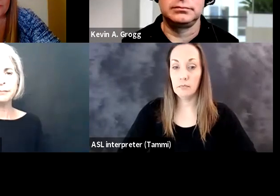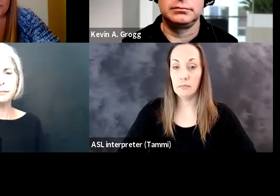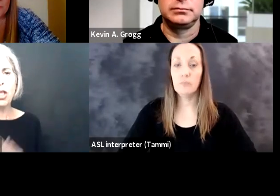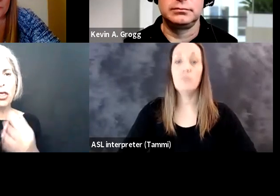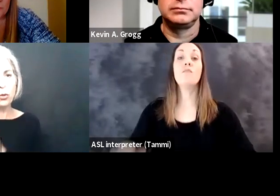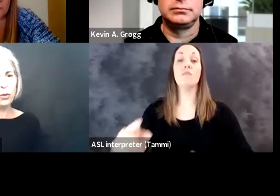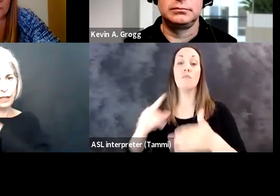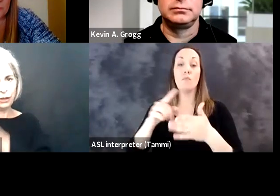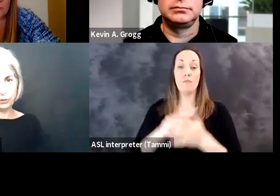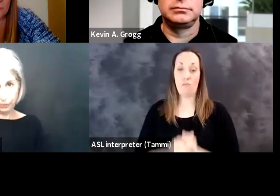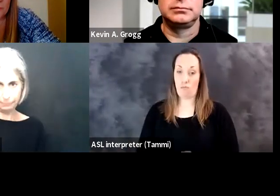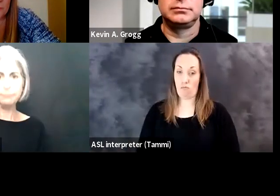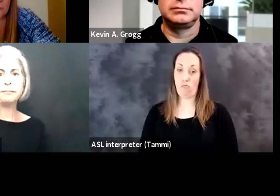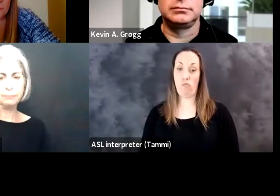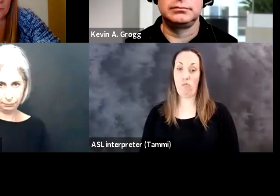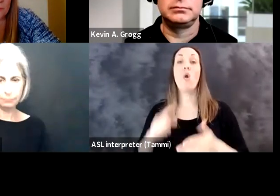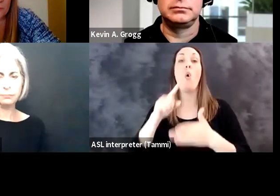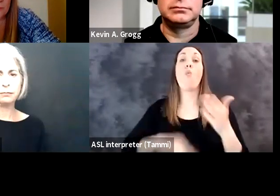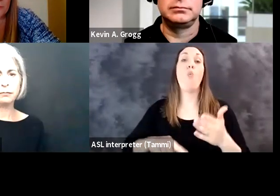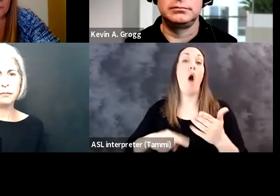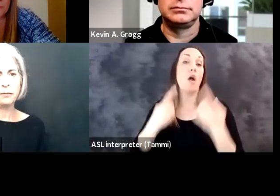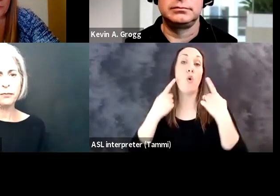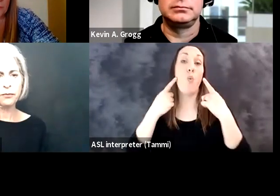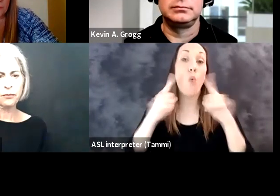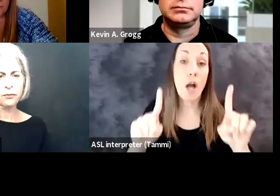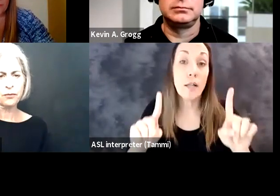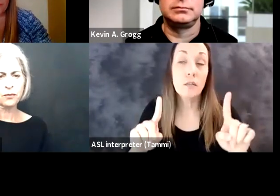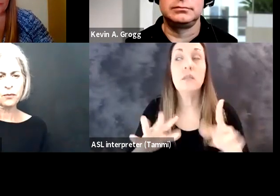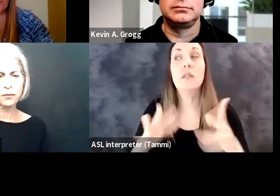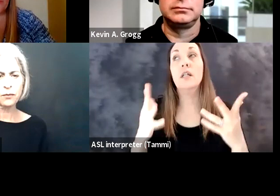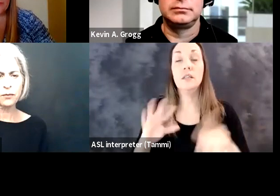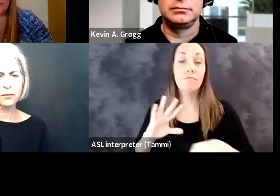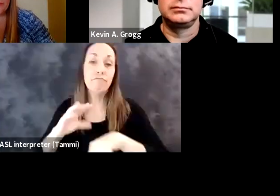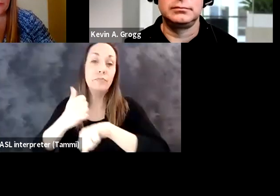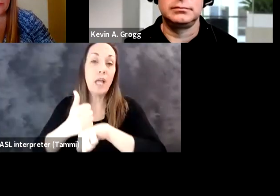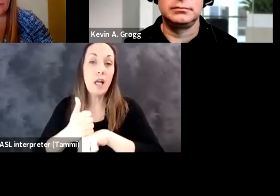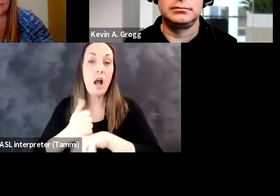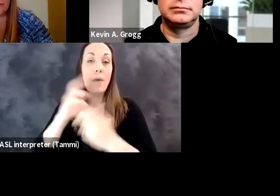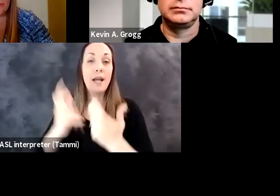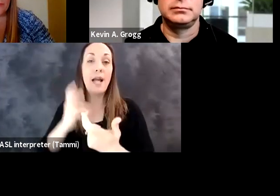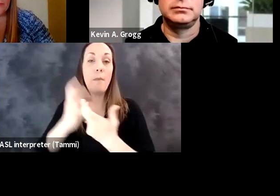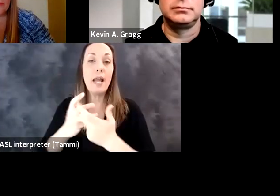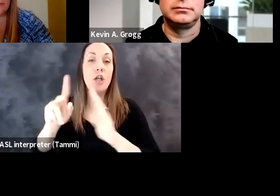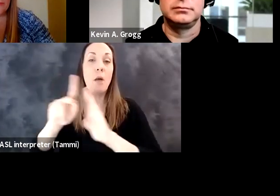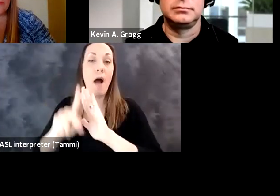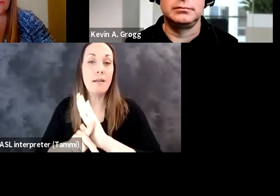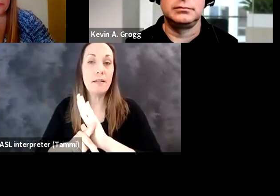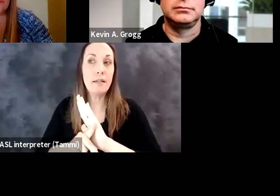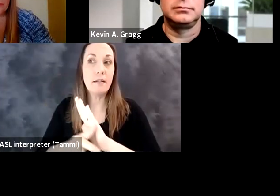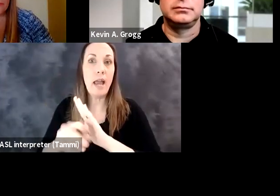So what we know works and what we know does work over the decades is a robust and well communicated accommodation